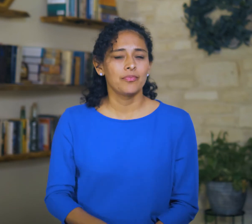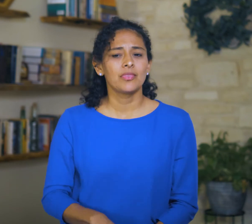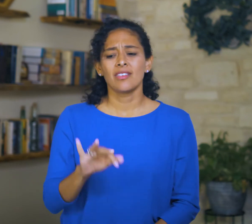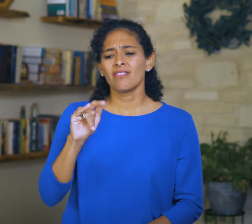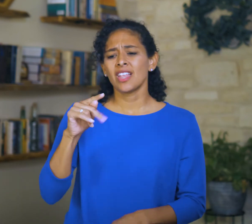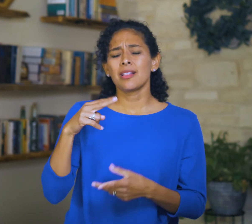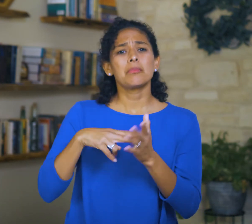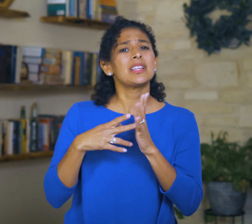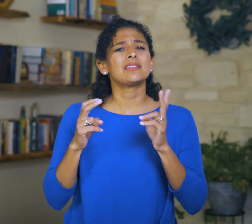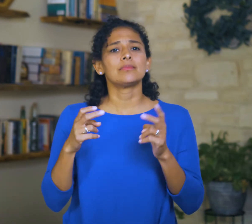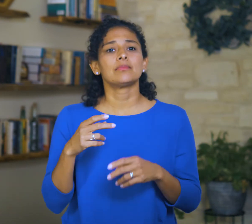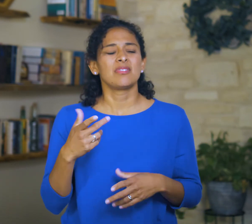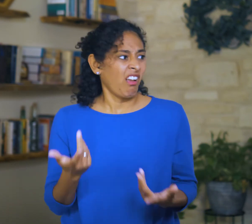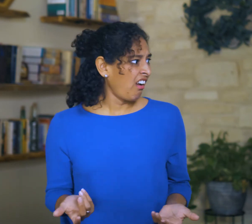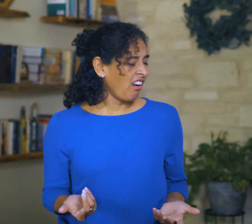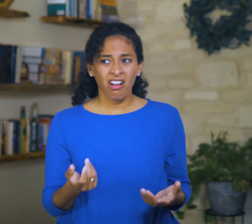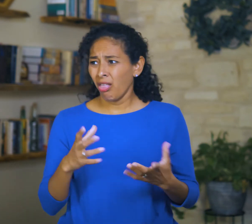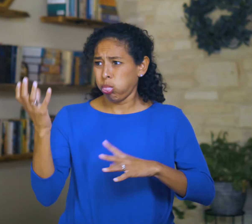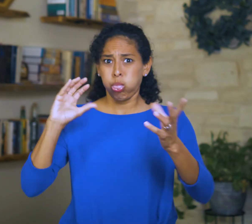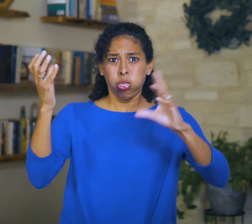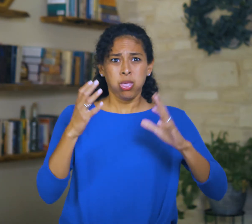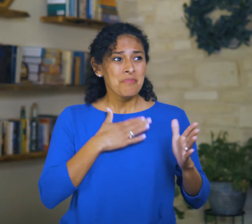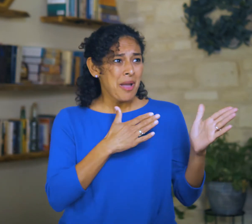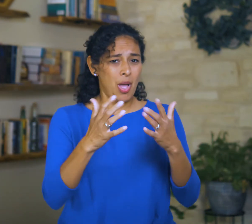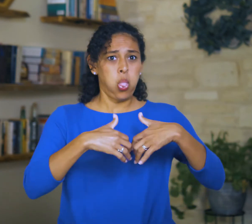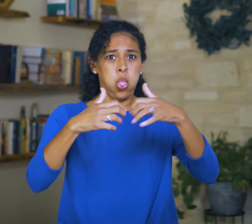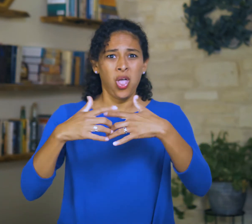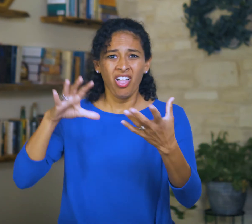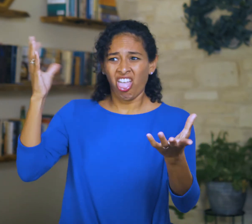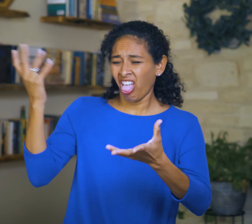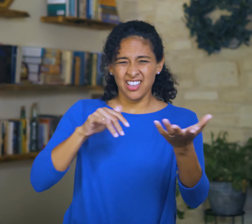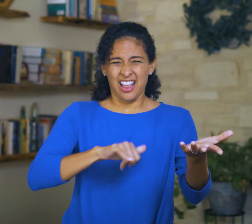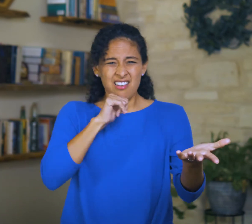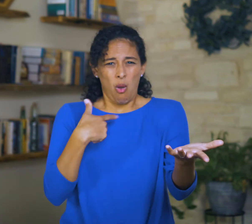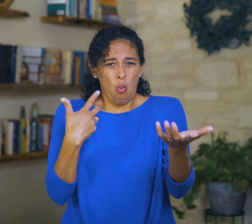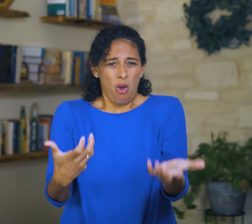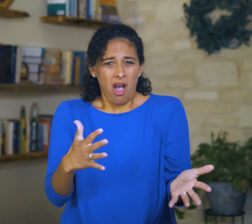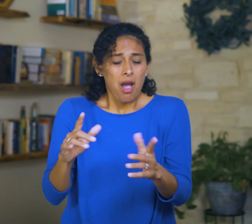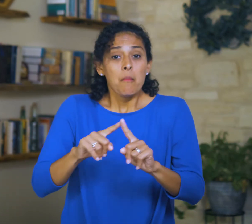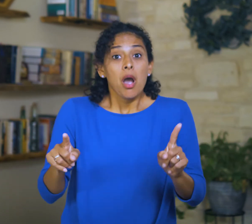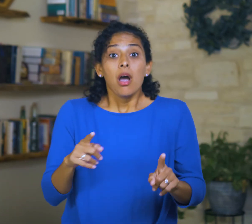Faith says, “Nothing is going the way I want it to. Everything is falling apart.